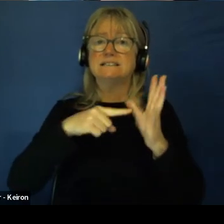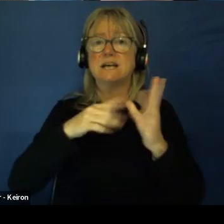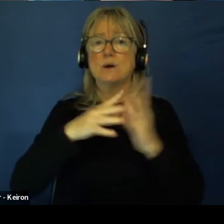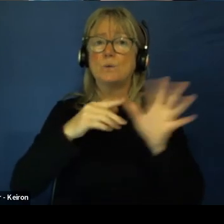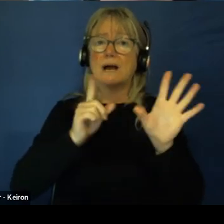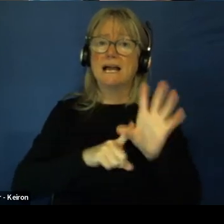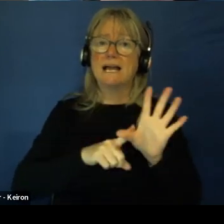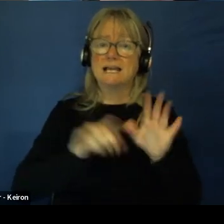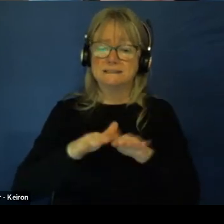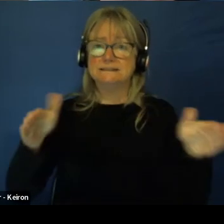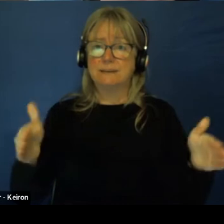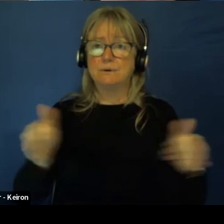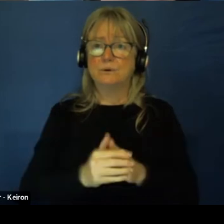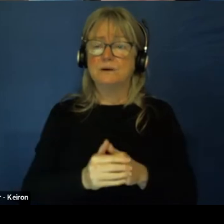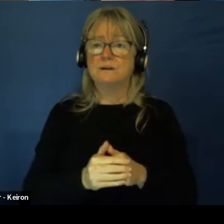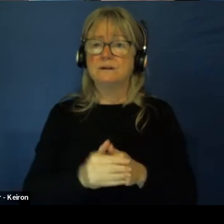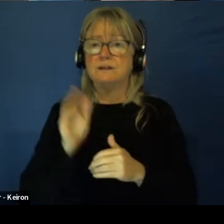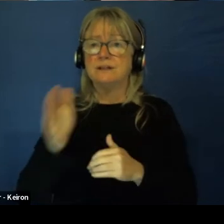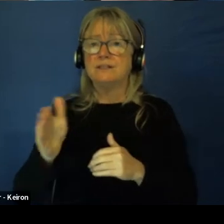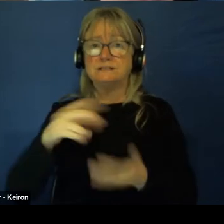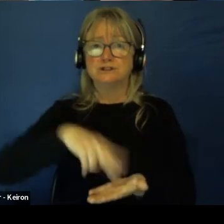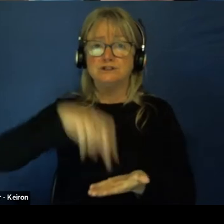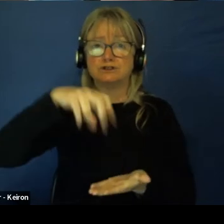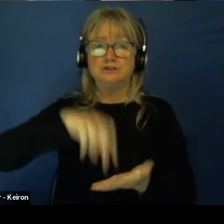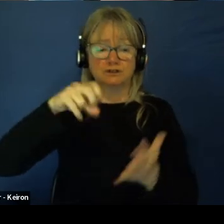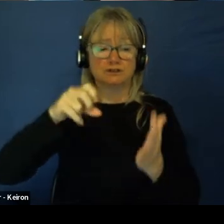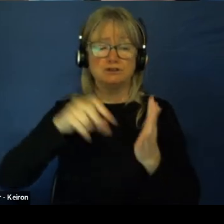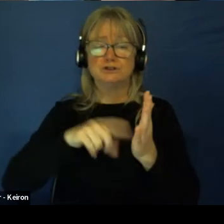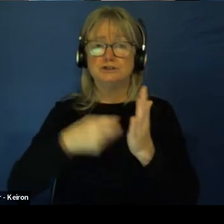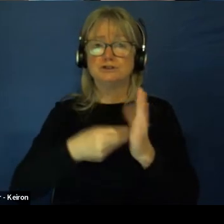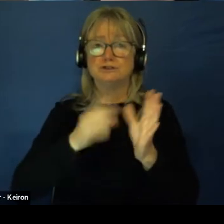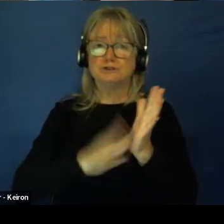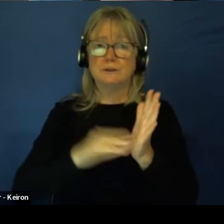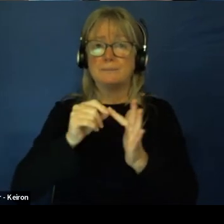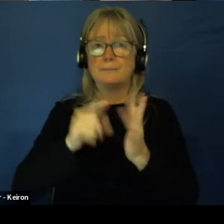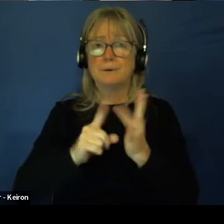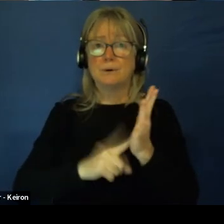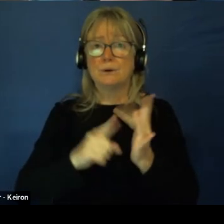got and got another picture, which is the trampoline.